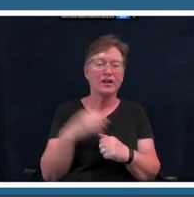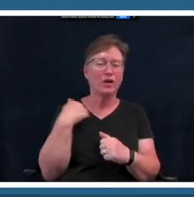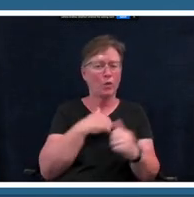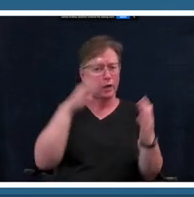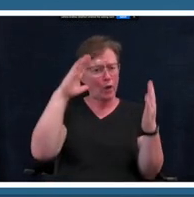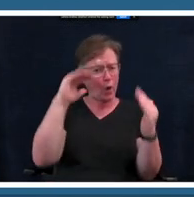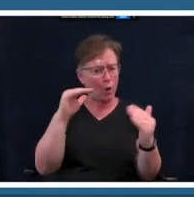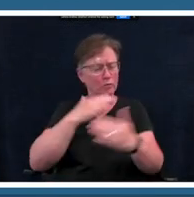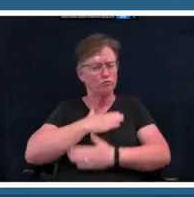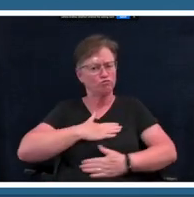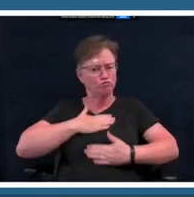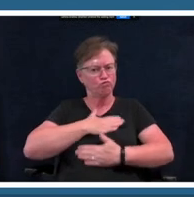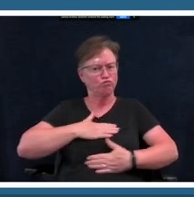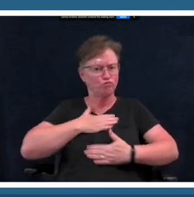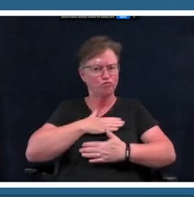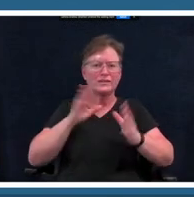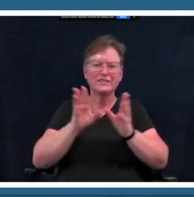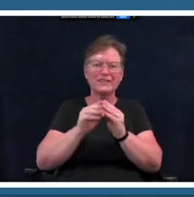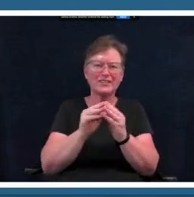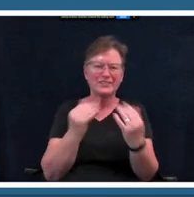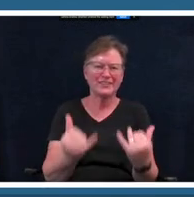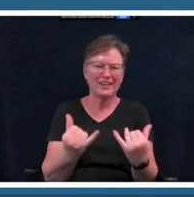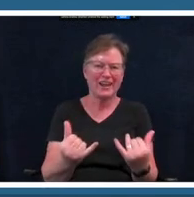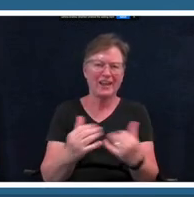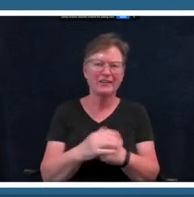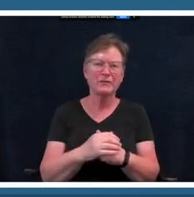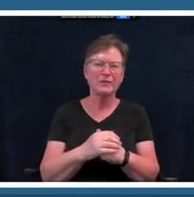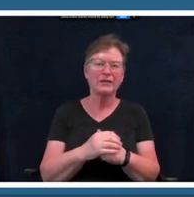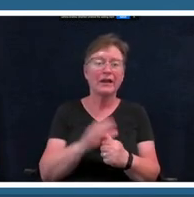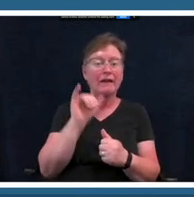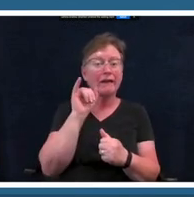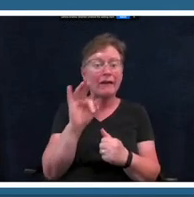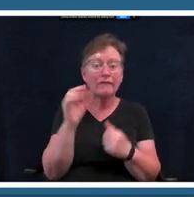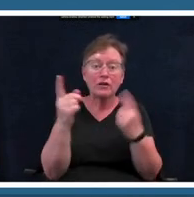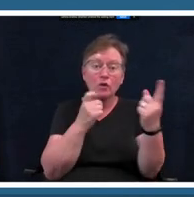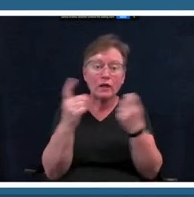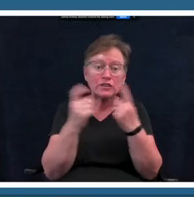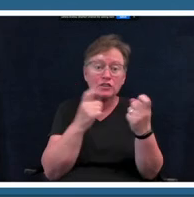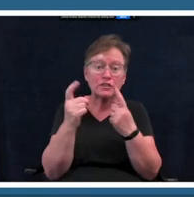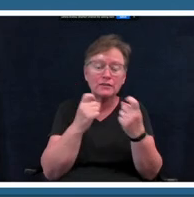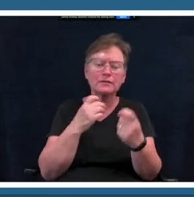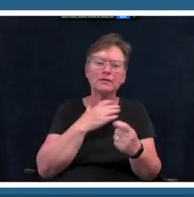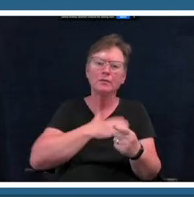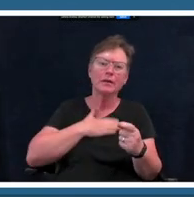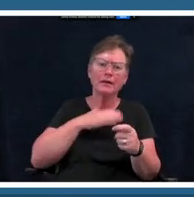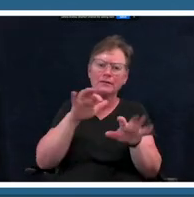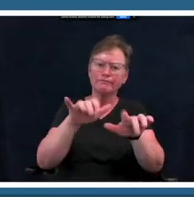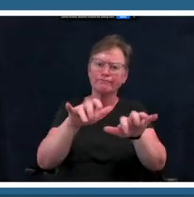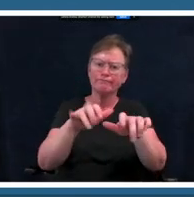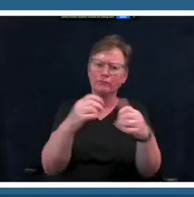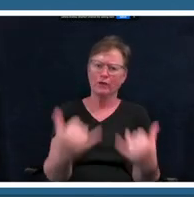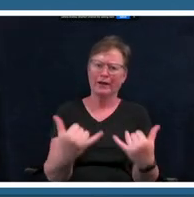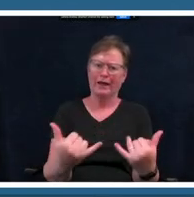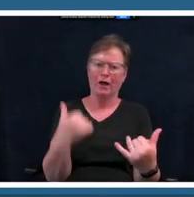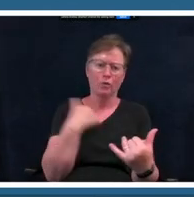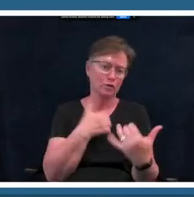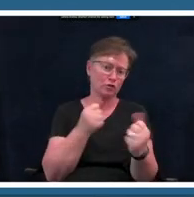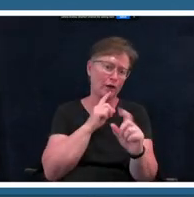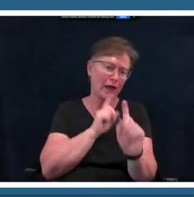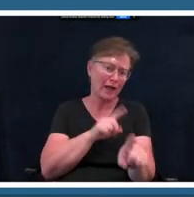today and if you do have questions um please put them in the chat right now we'll try to answer them with as much